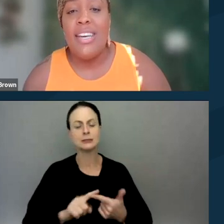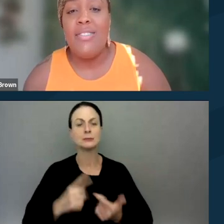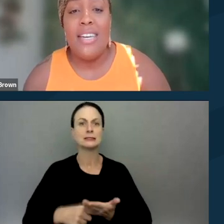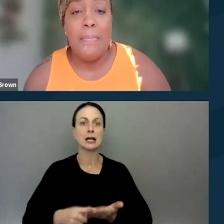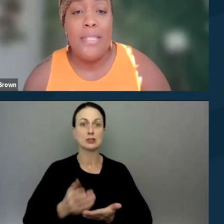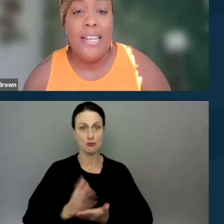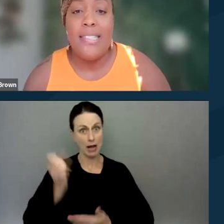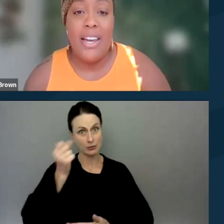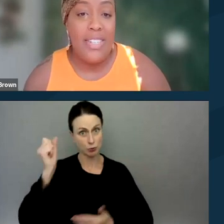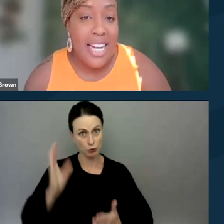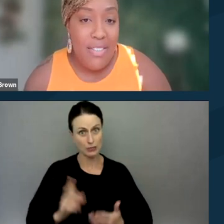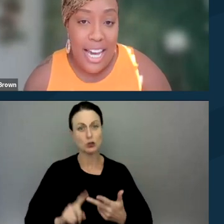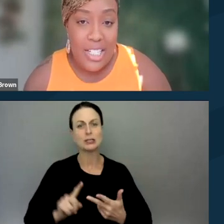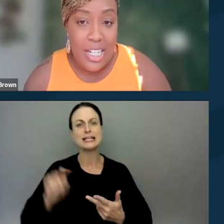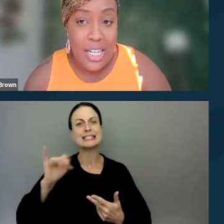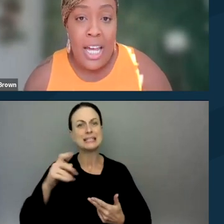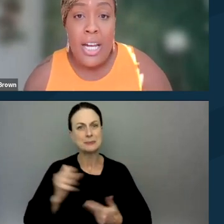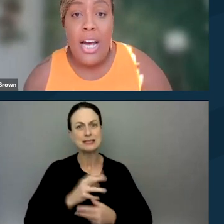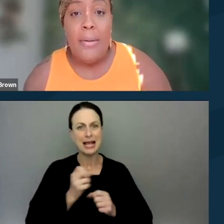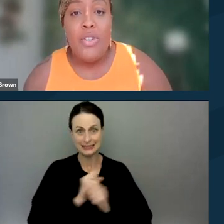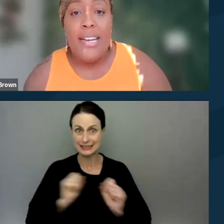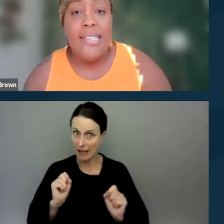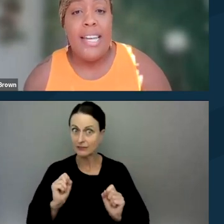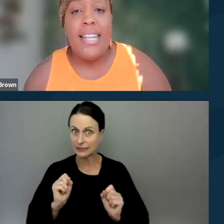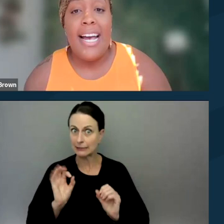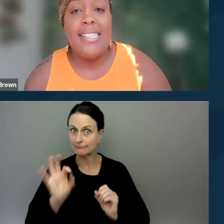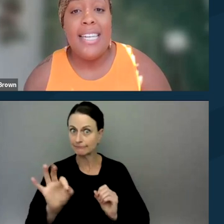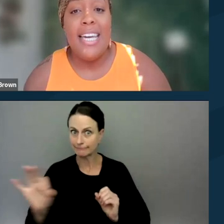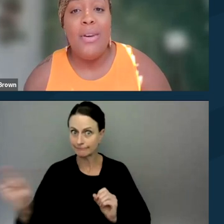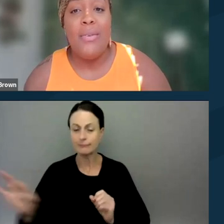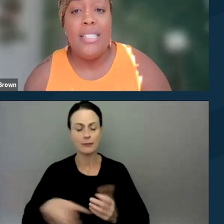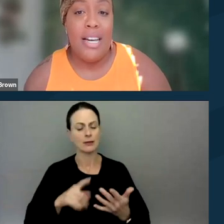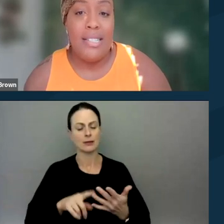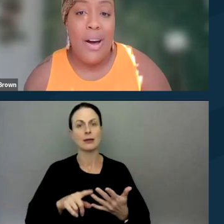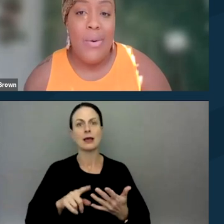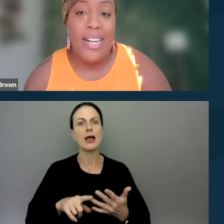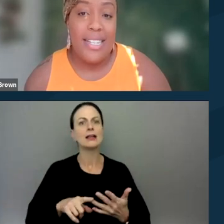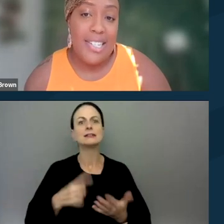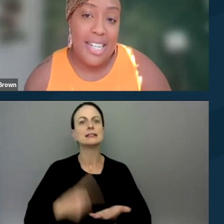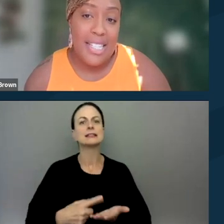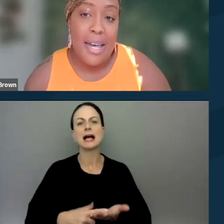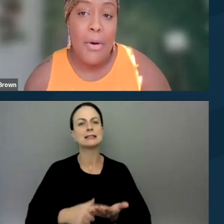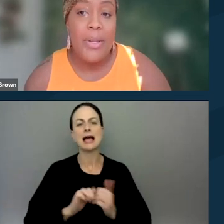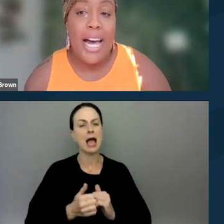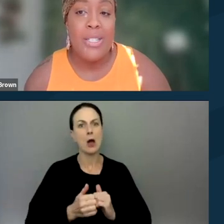give tips in safety navigation, tricks. And lastly, we will discuss how organizations can mobilize